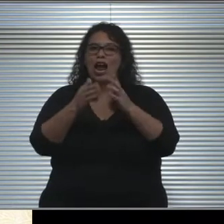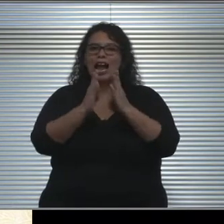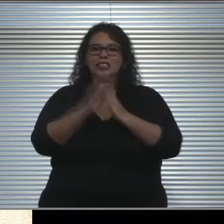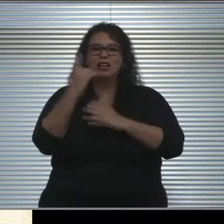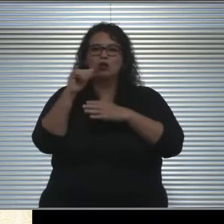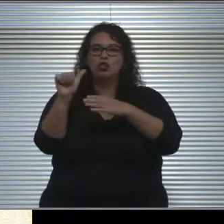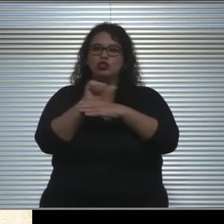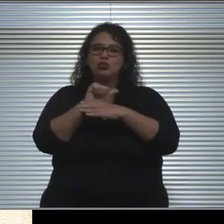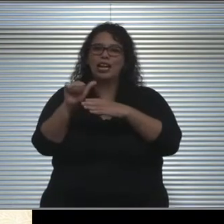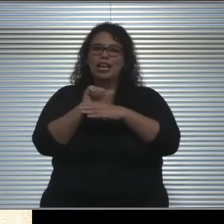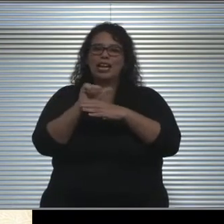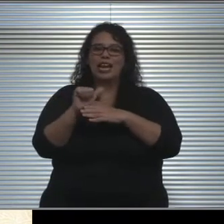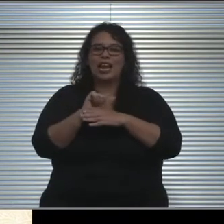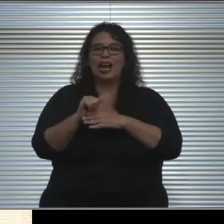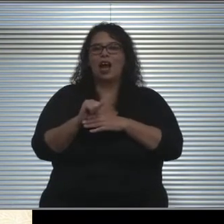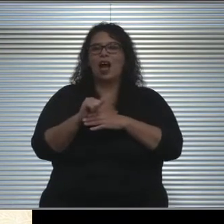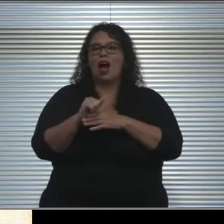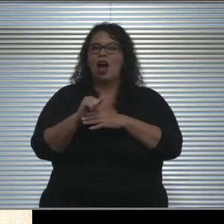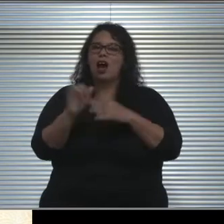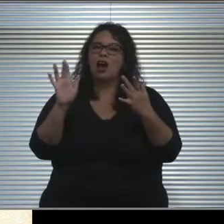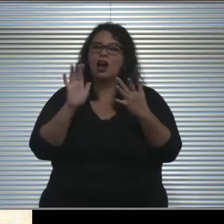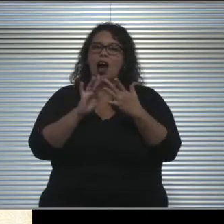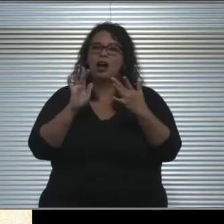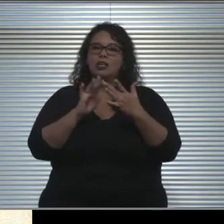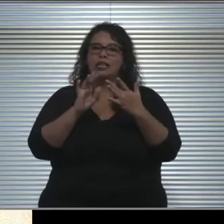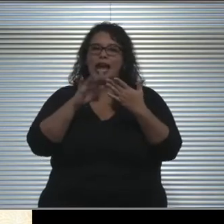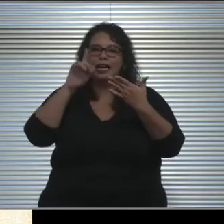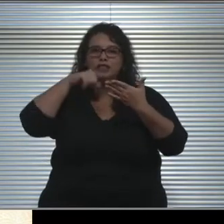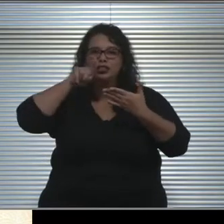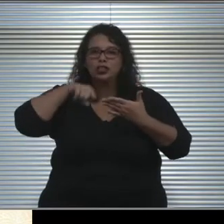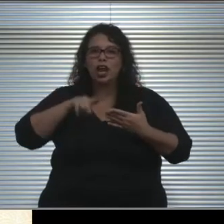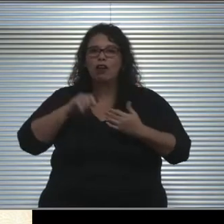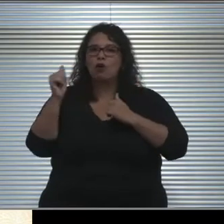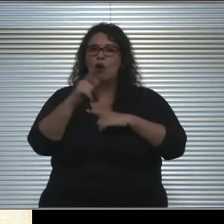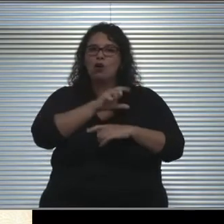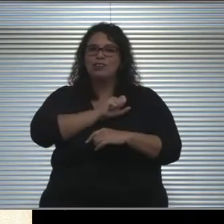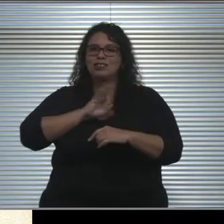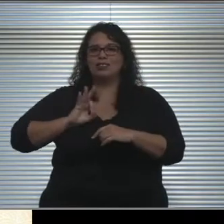on contact tracing for involved staff, that would be a part of any school